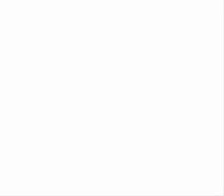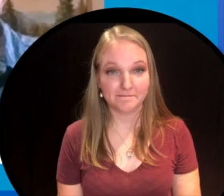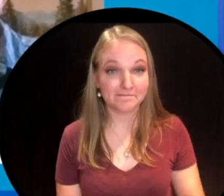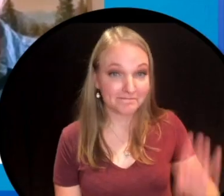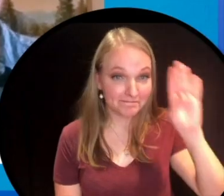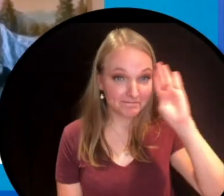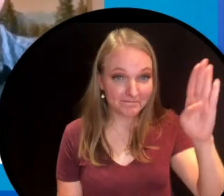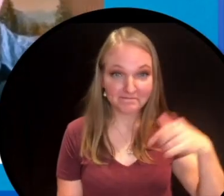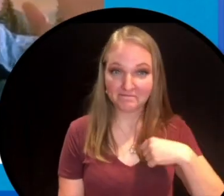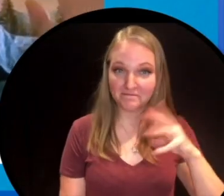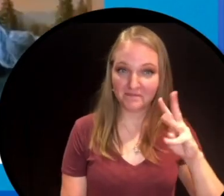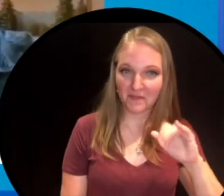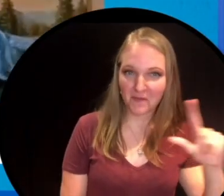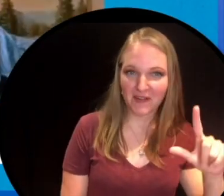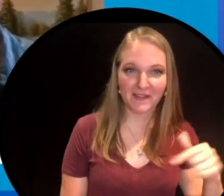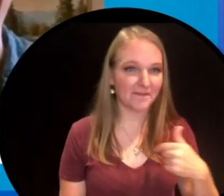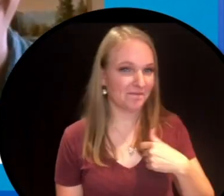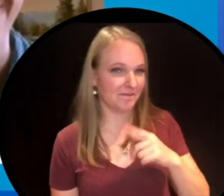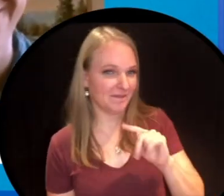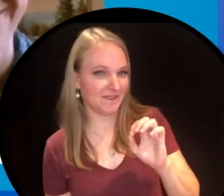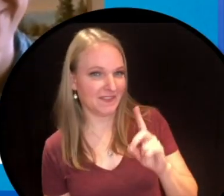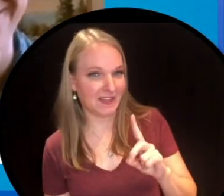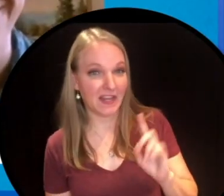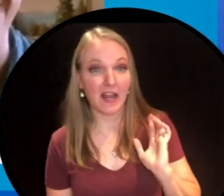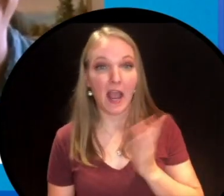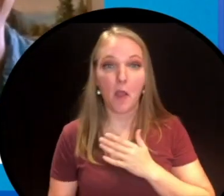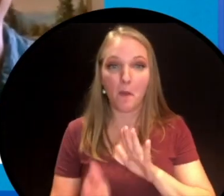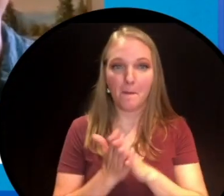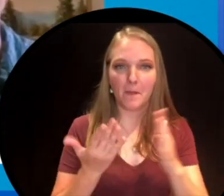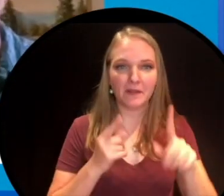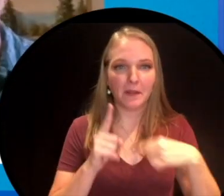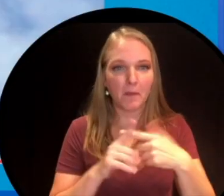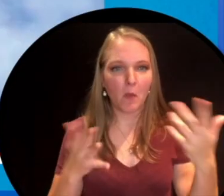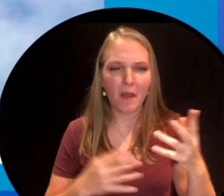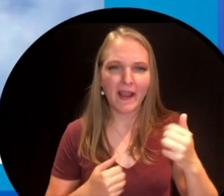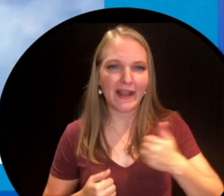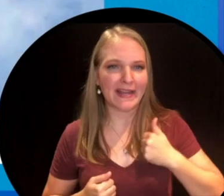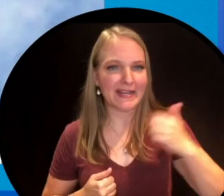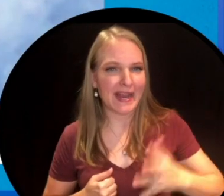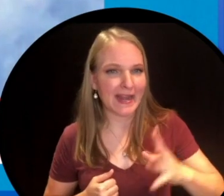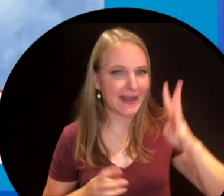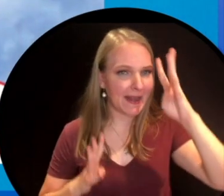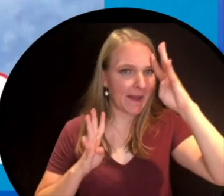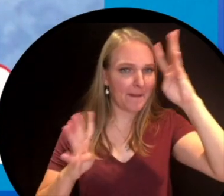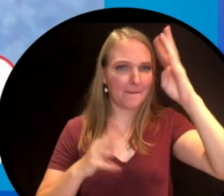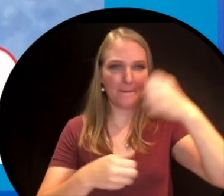Hi everybody. I'm Will and I'm Ted and our book is all about Canadian ingenuity and its best